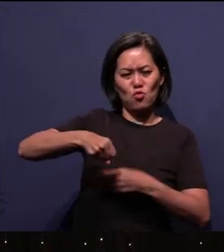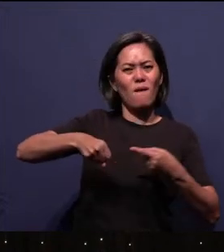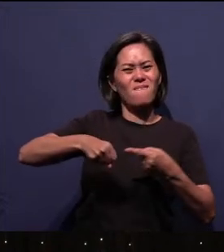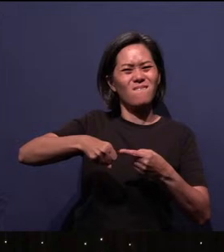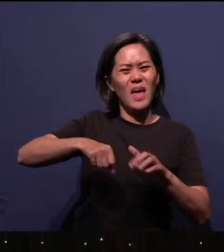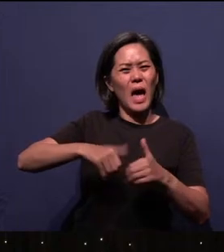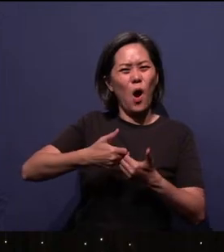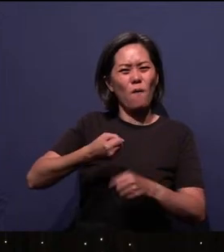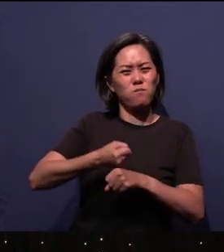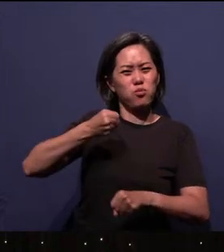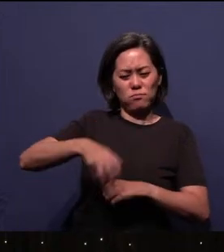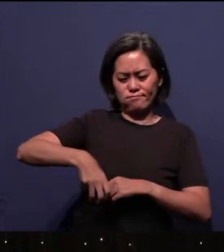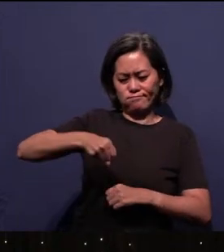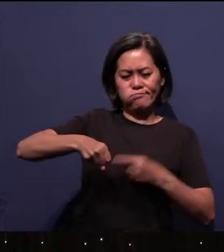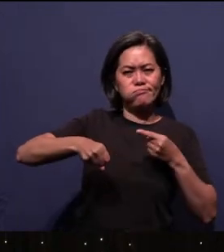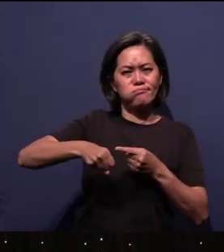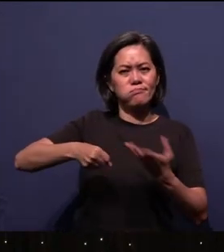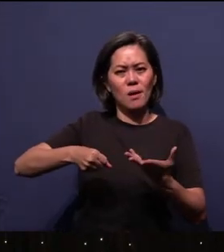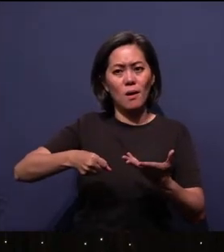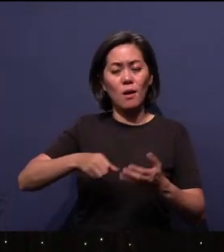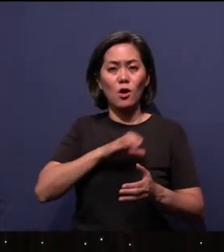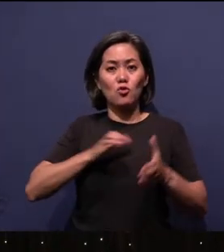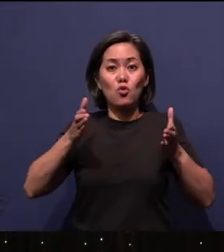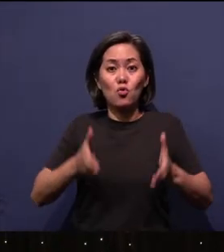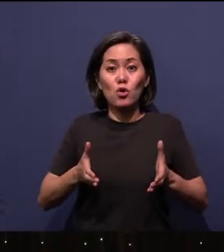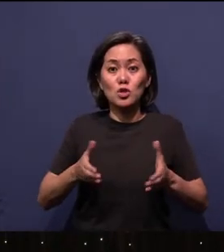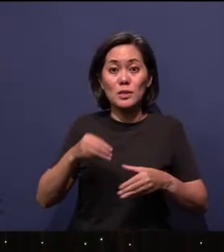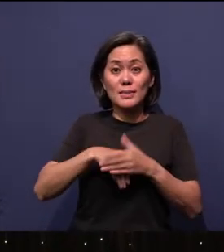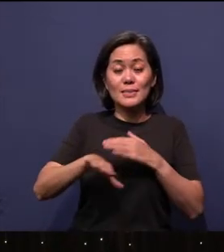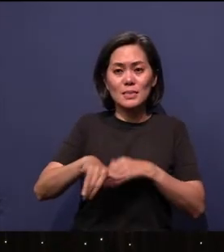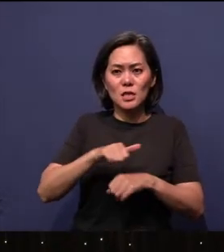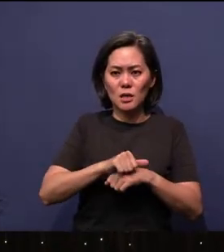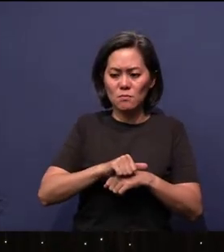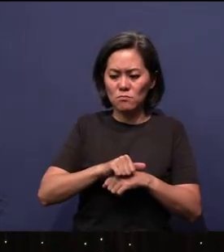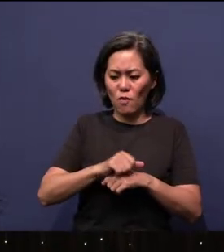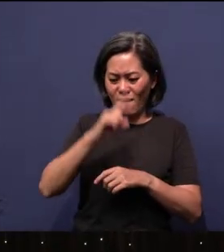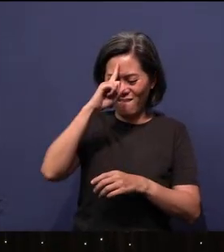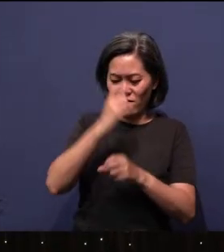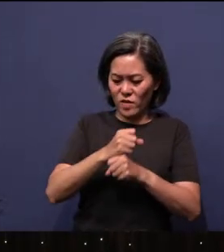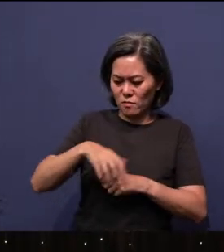How firmly are the Christians in Singapore rooted in faith?